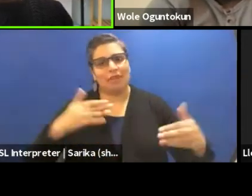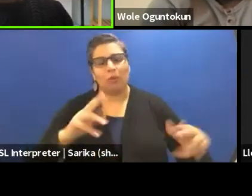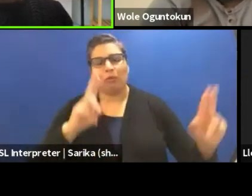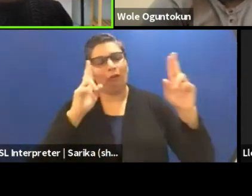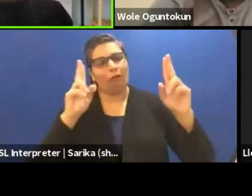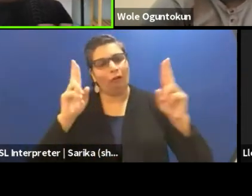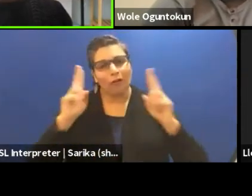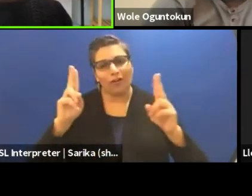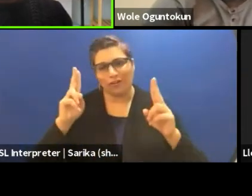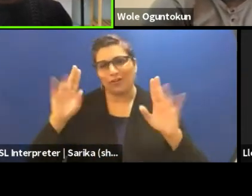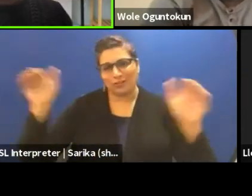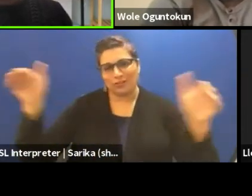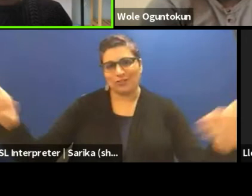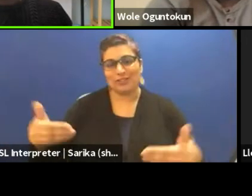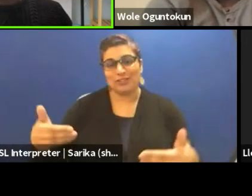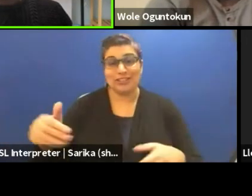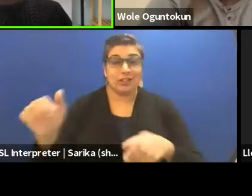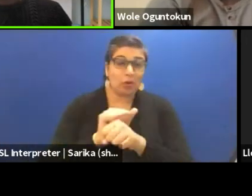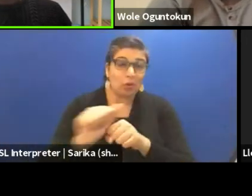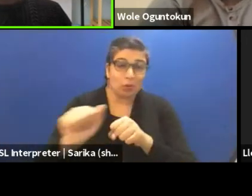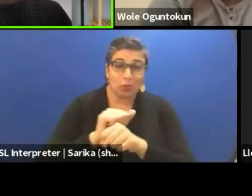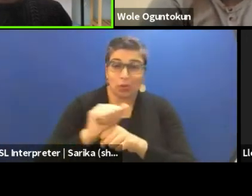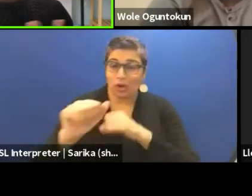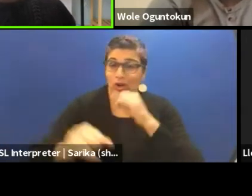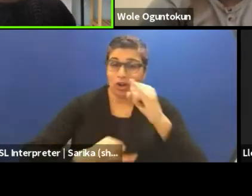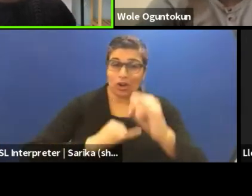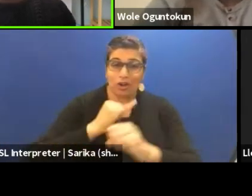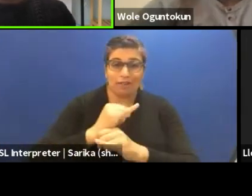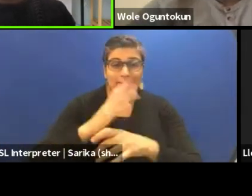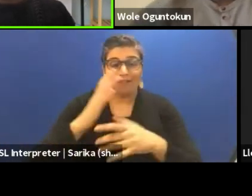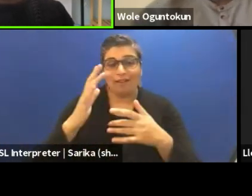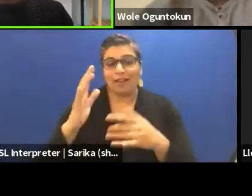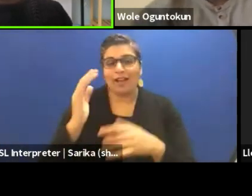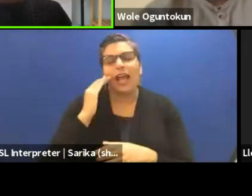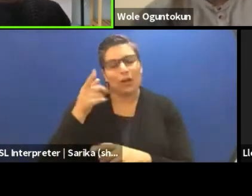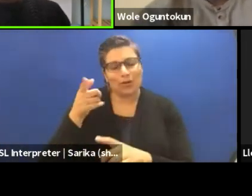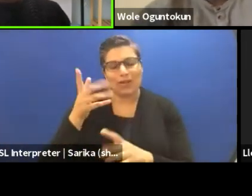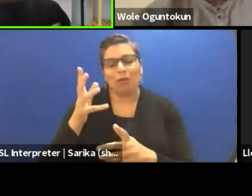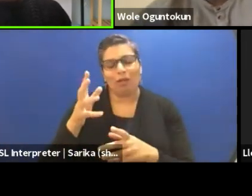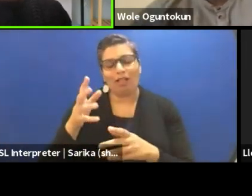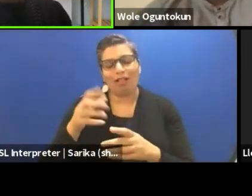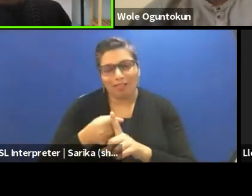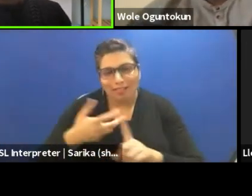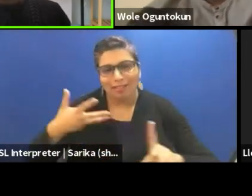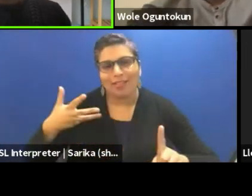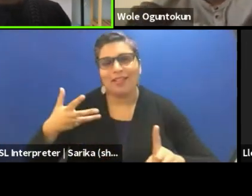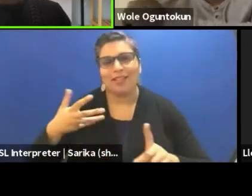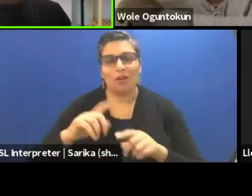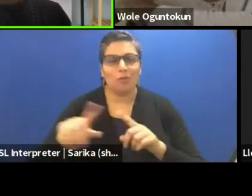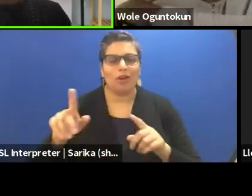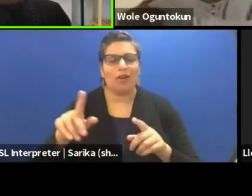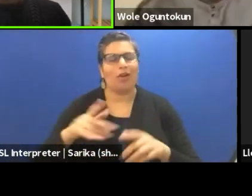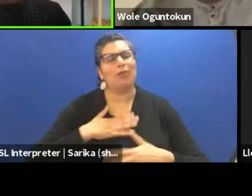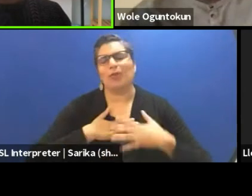He's worked internationally and I know he's gonna speak more for himself. It's just a privilege to Wole with us.